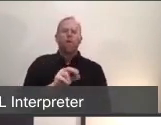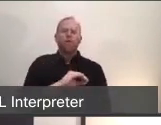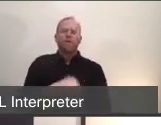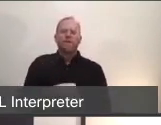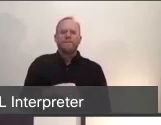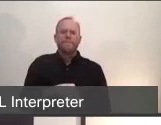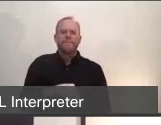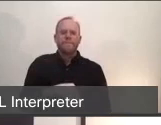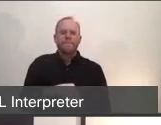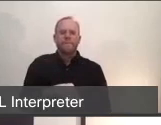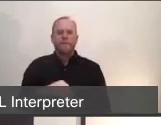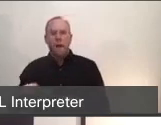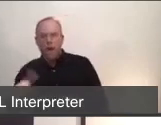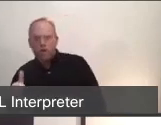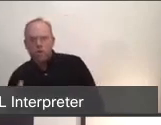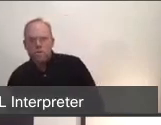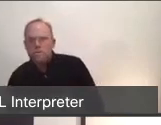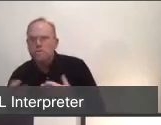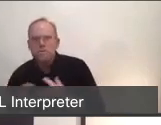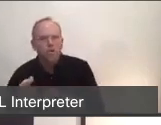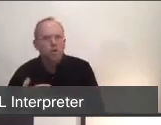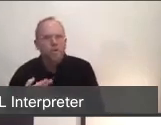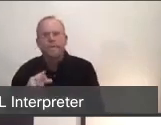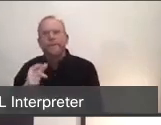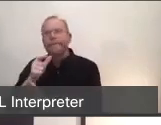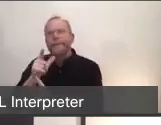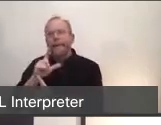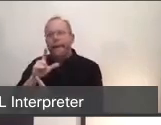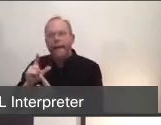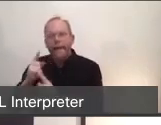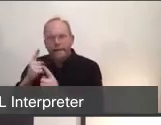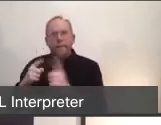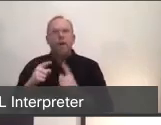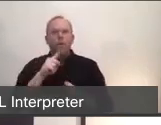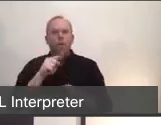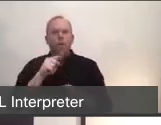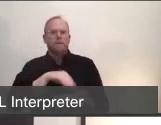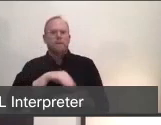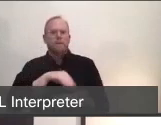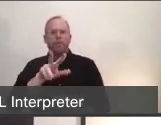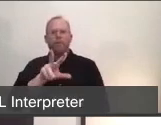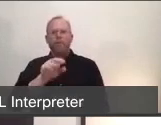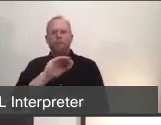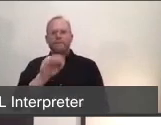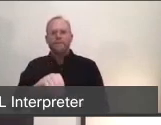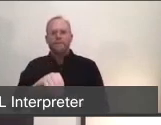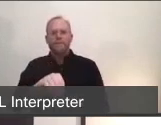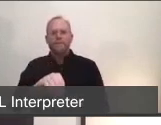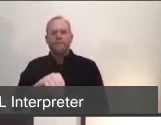that could be put into play if we needed them. So I hope that answered the question. (Laine) Yeah, really helpful information. Thank you Dr. Ballard.